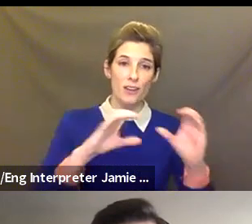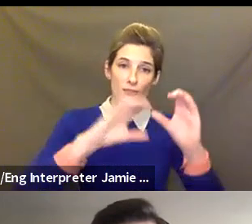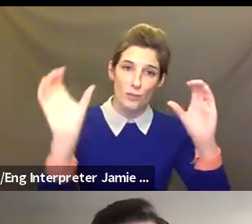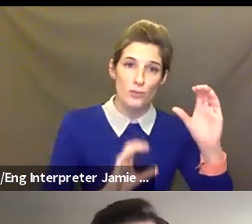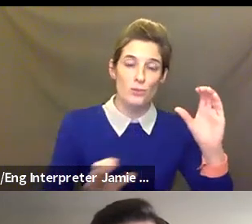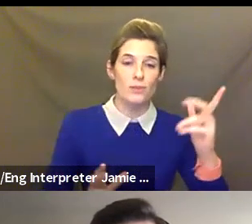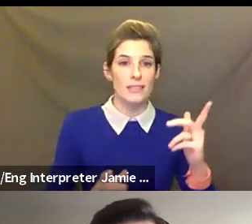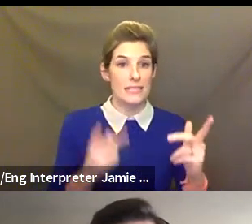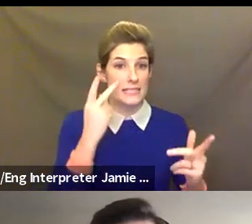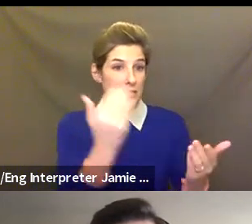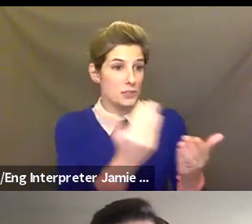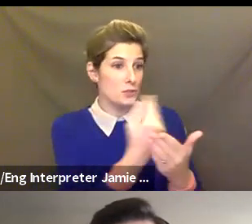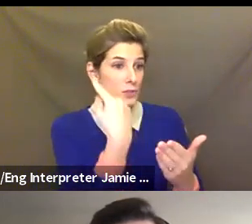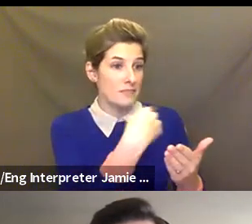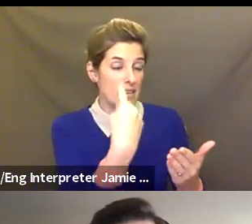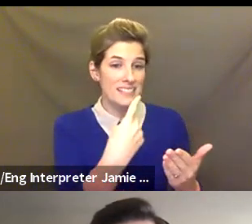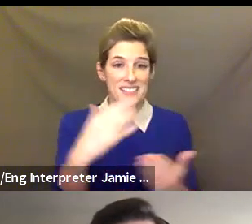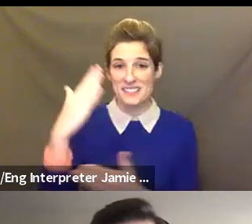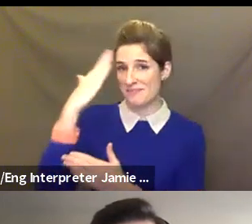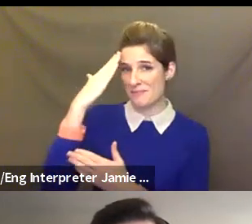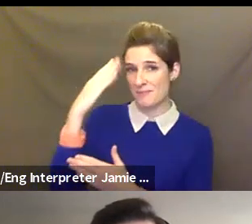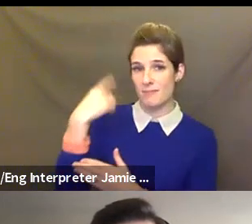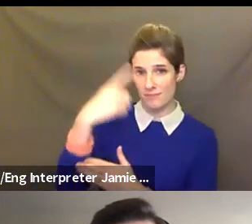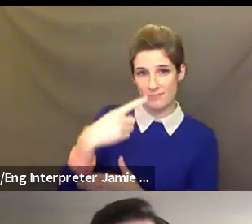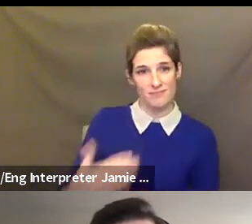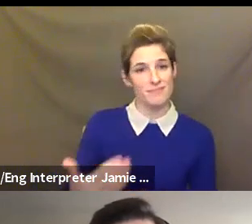and new faces. Thank you so much for having me today. I'm Paul